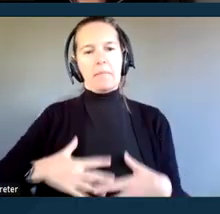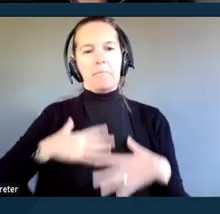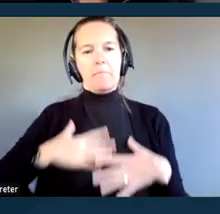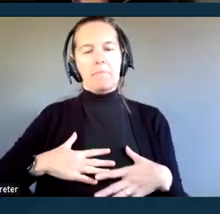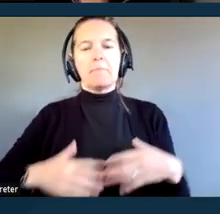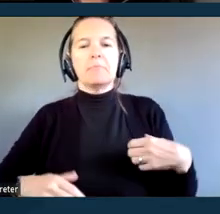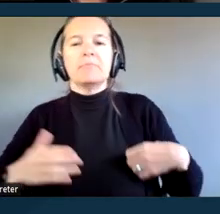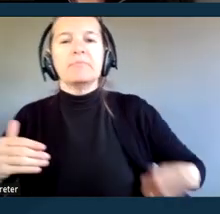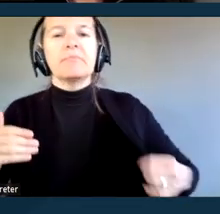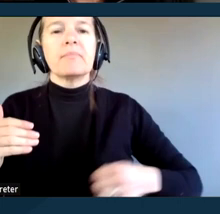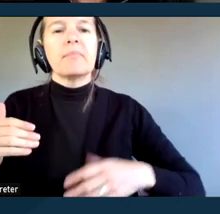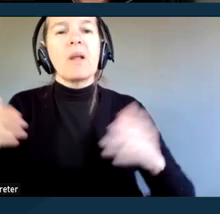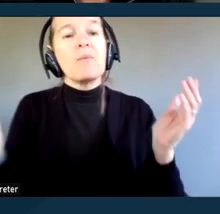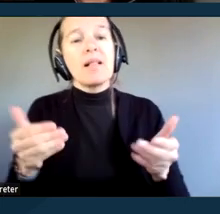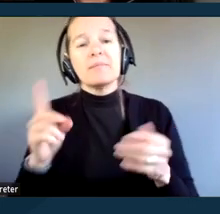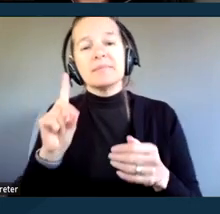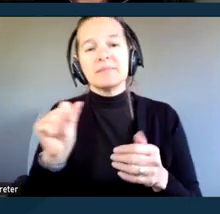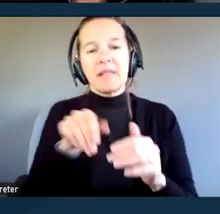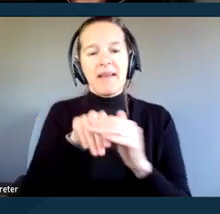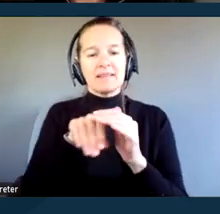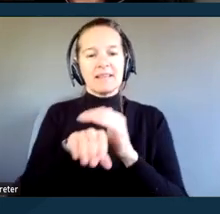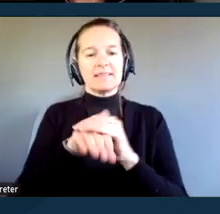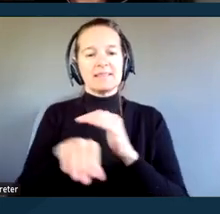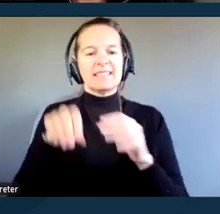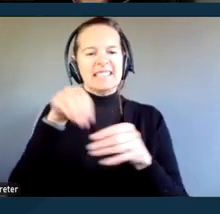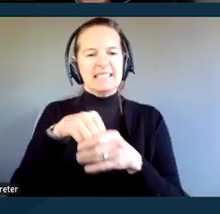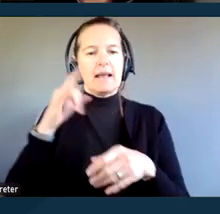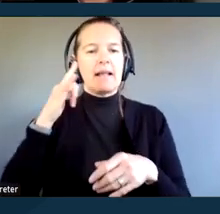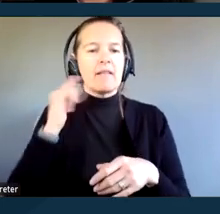Welcome to Disability Access in California Courts.